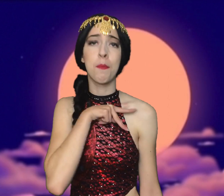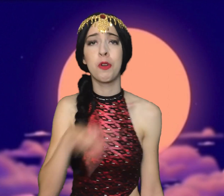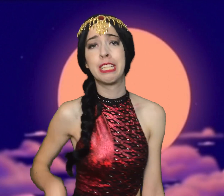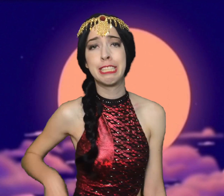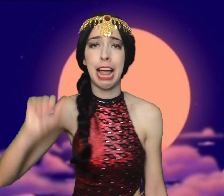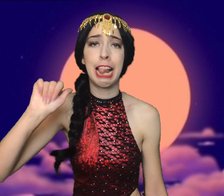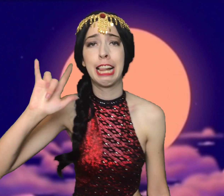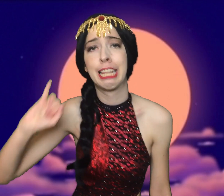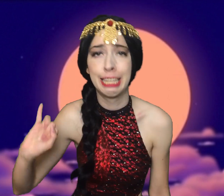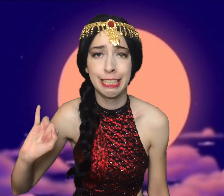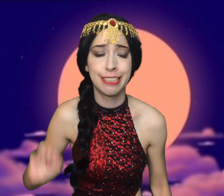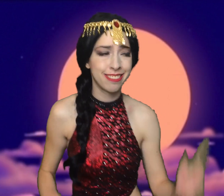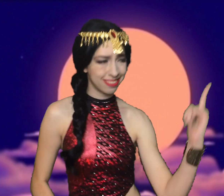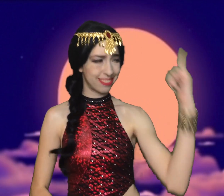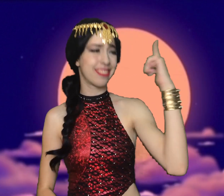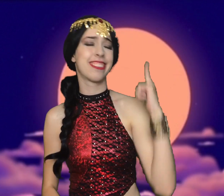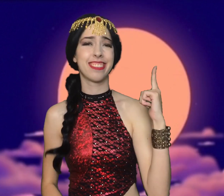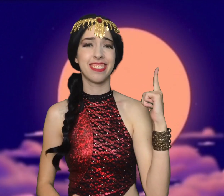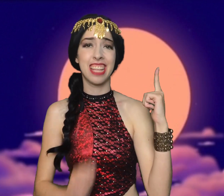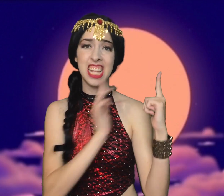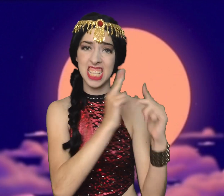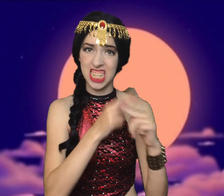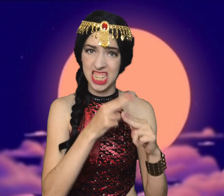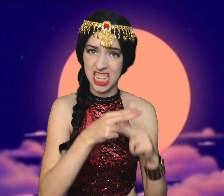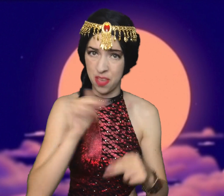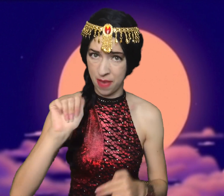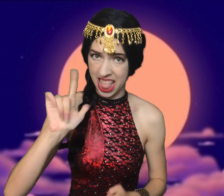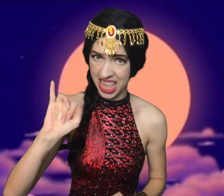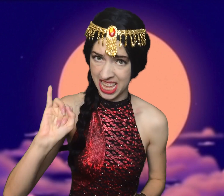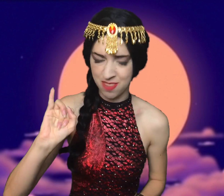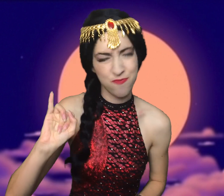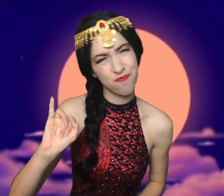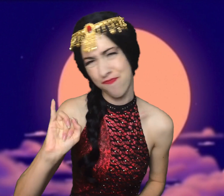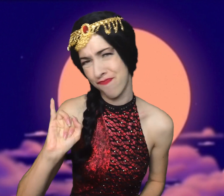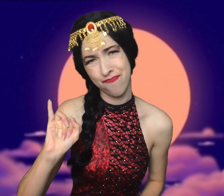Prince Ali, yes it is he but not as you know him